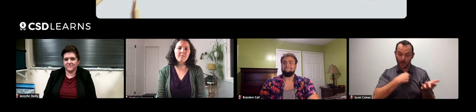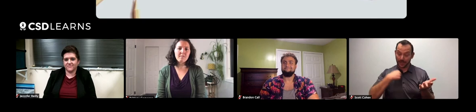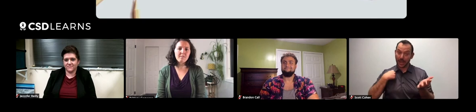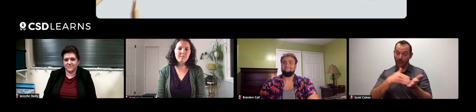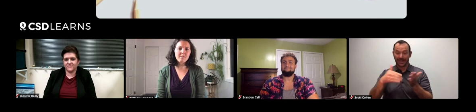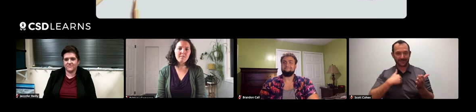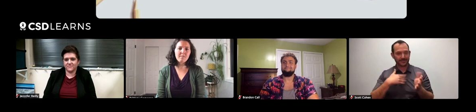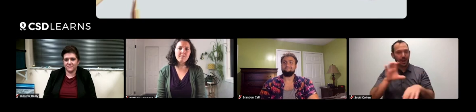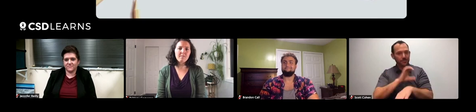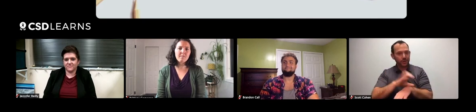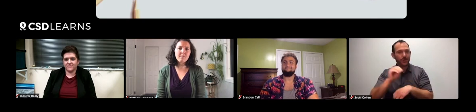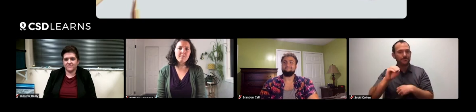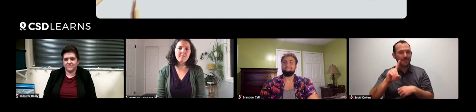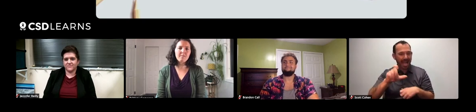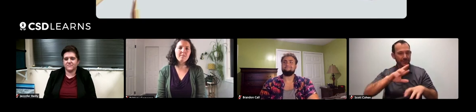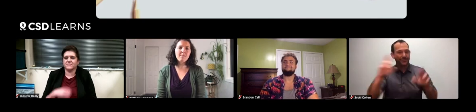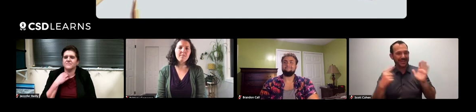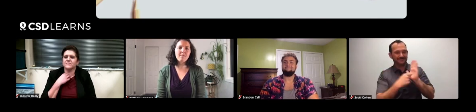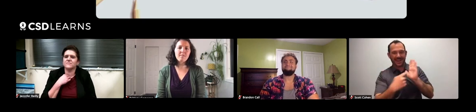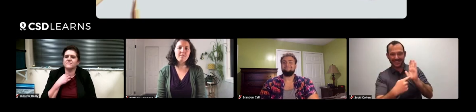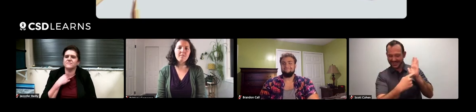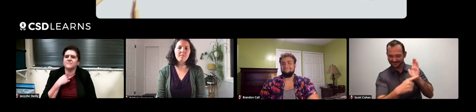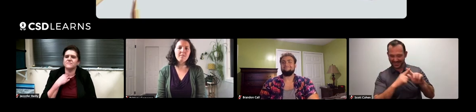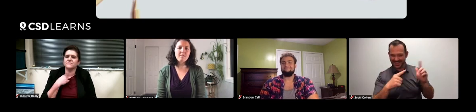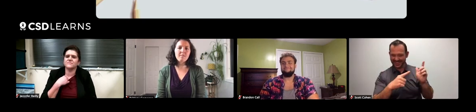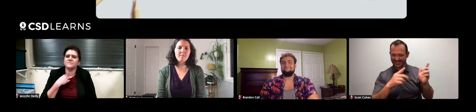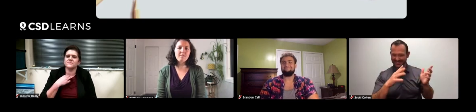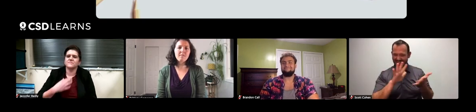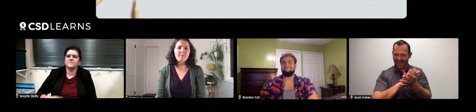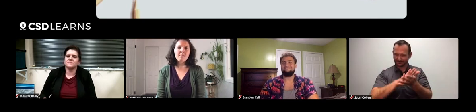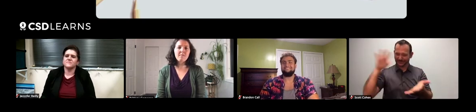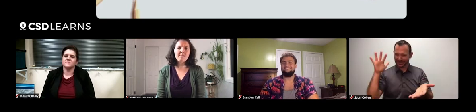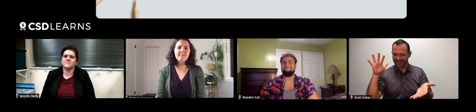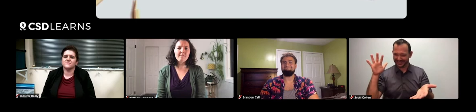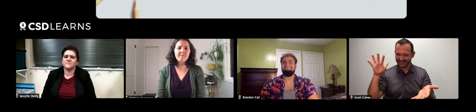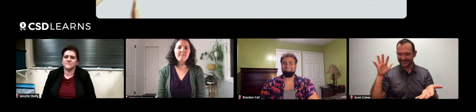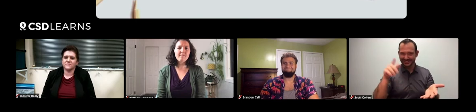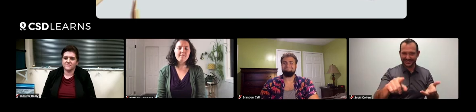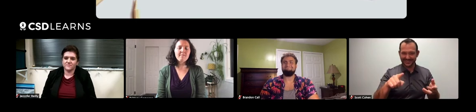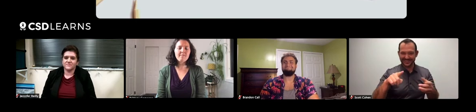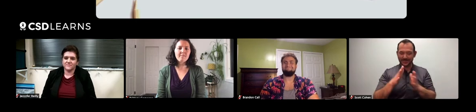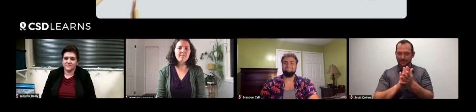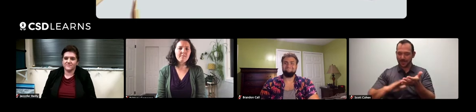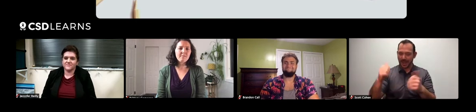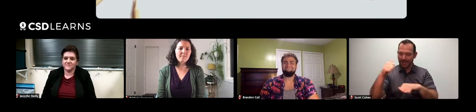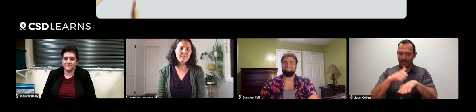We often have computer models ready to show at the touch of a button, and the concept you're talking about is abstract.